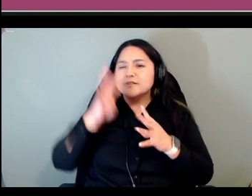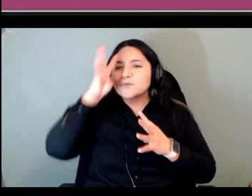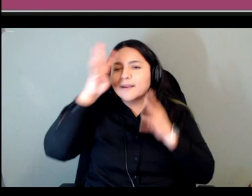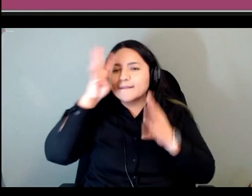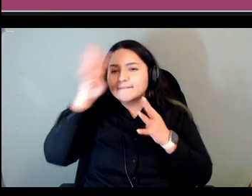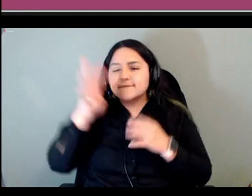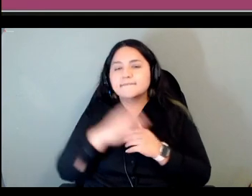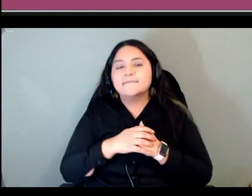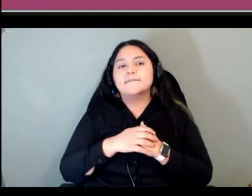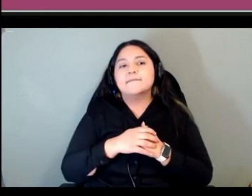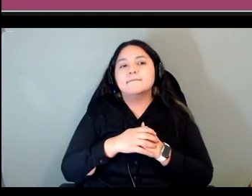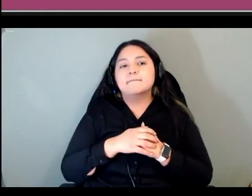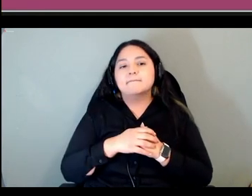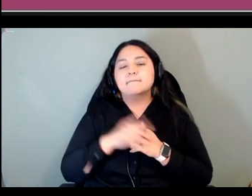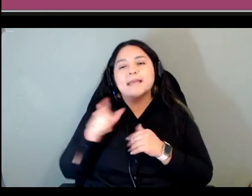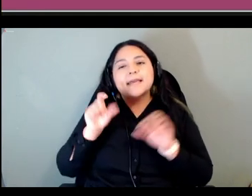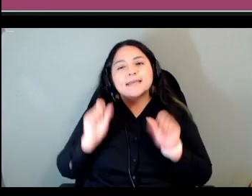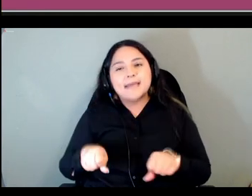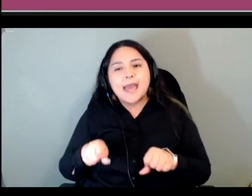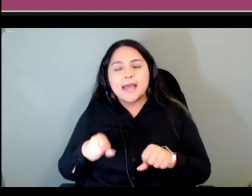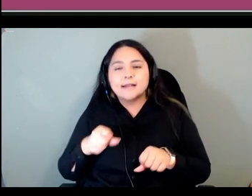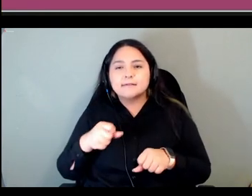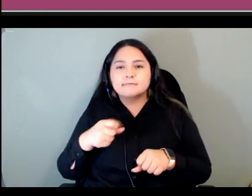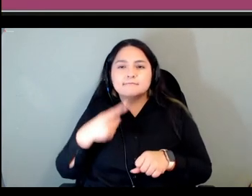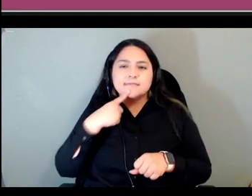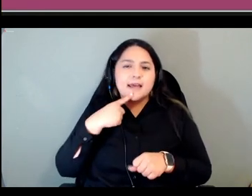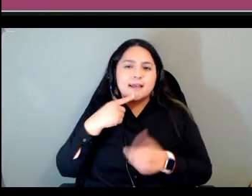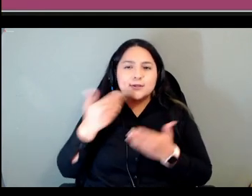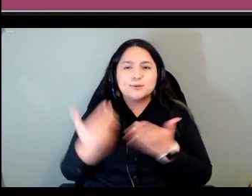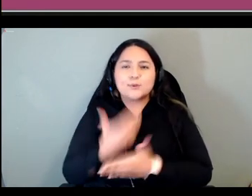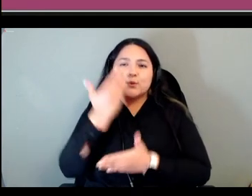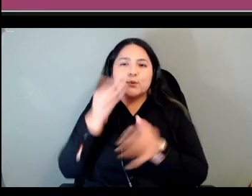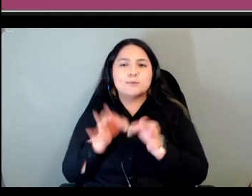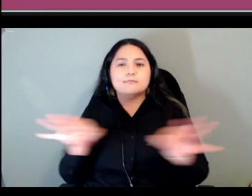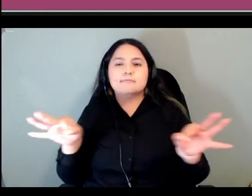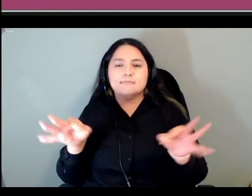they could say novel things say say things that they they thought up or that they were